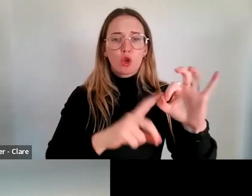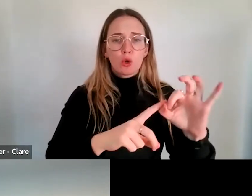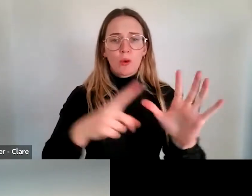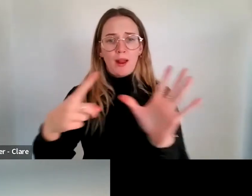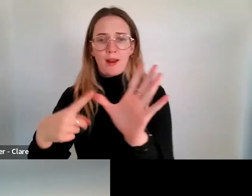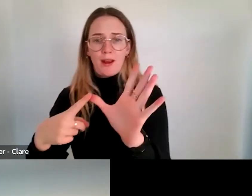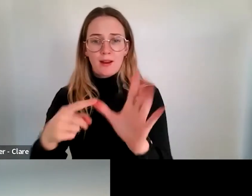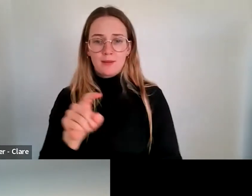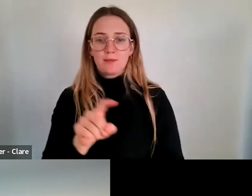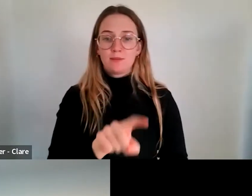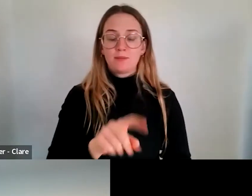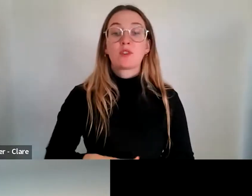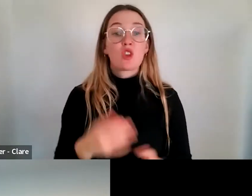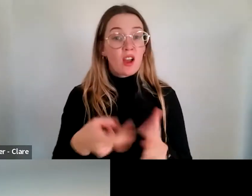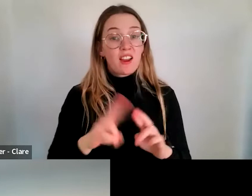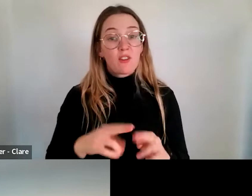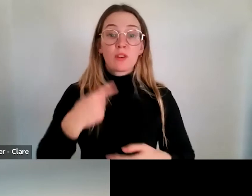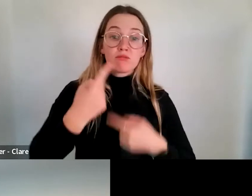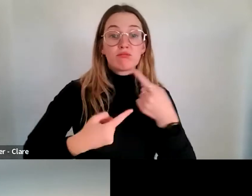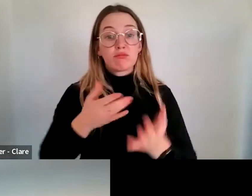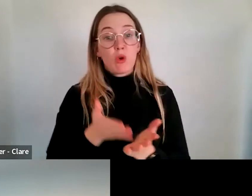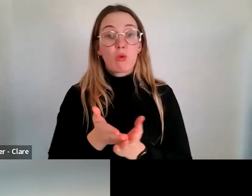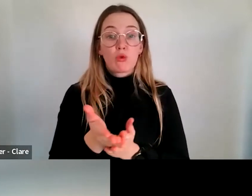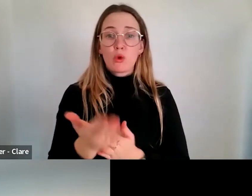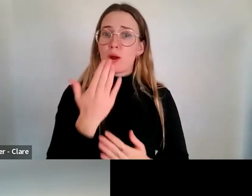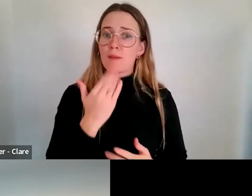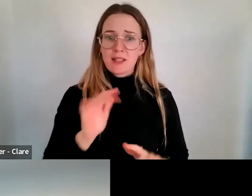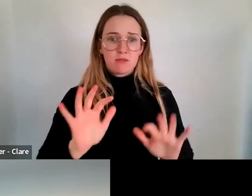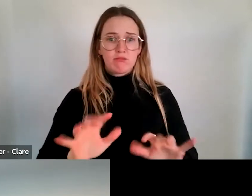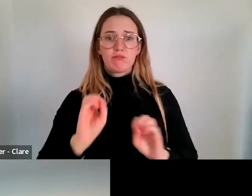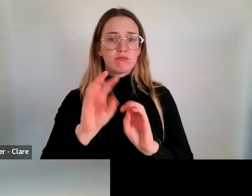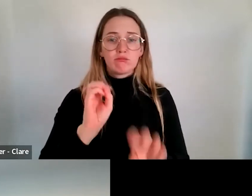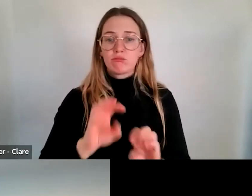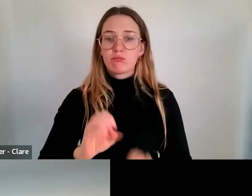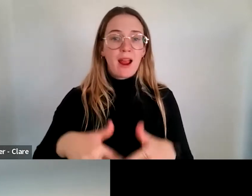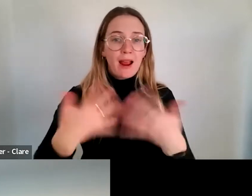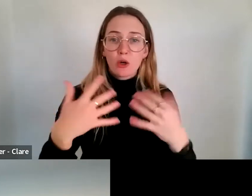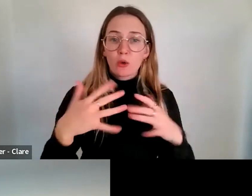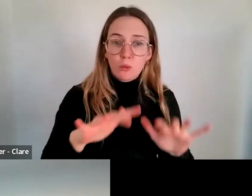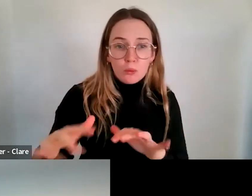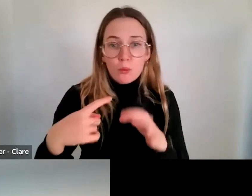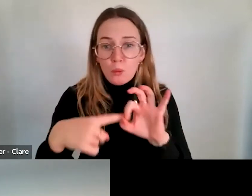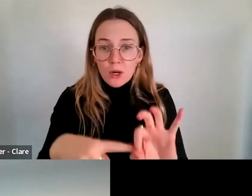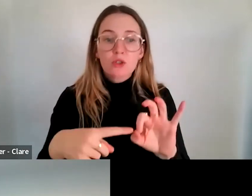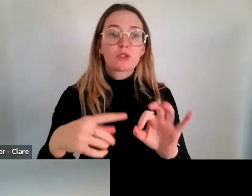So as we're going through, please don't hesitate to add in and type in any questions.